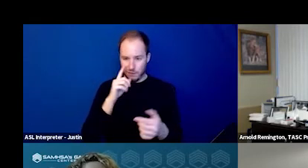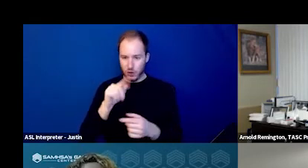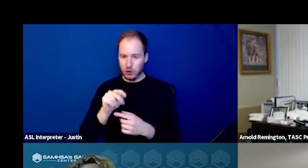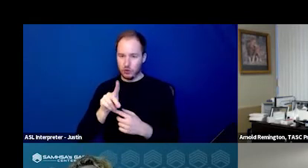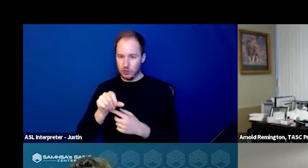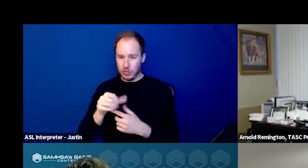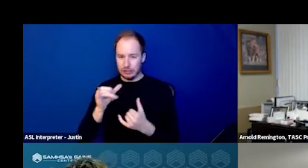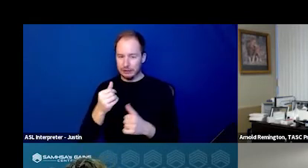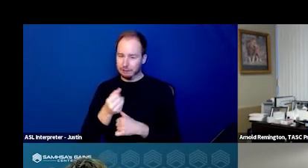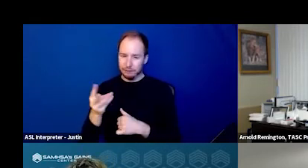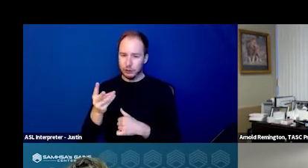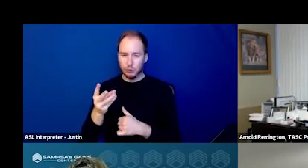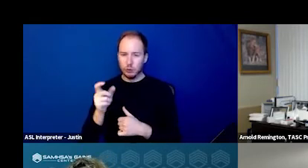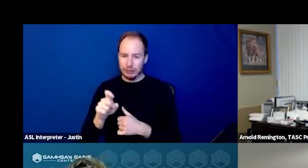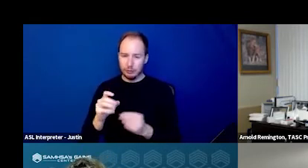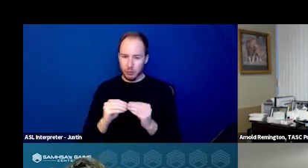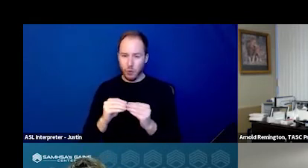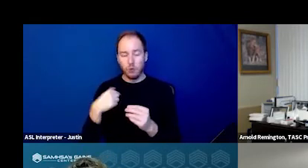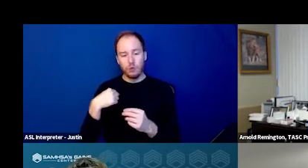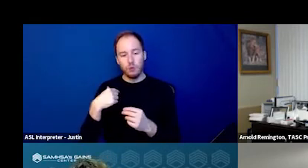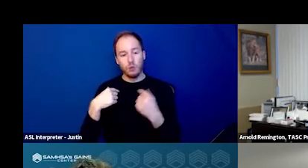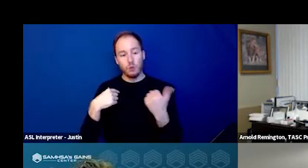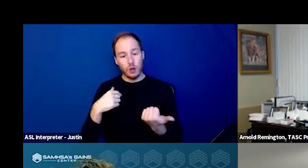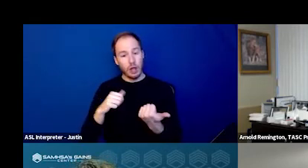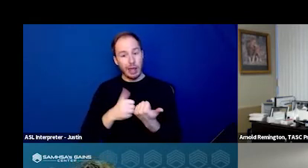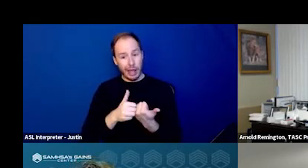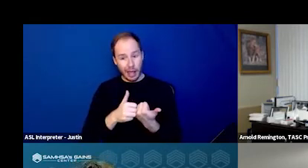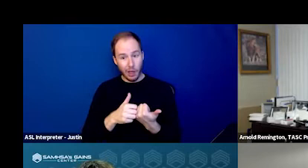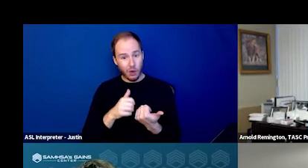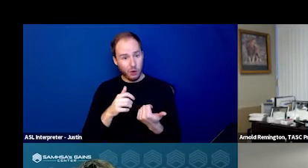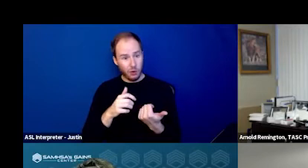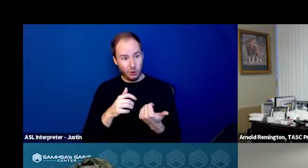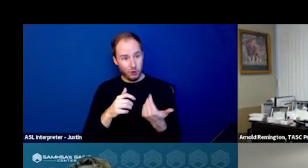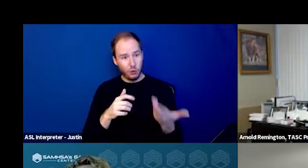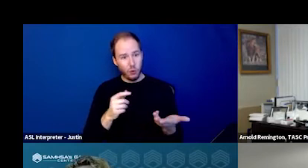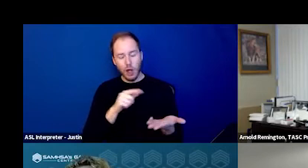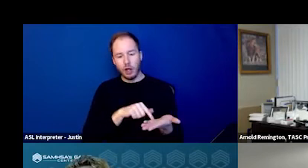but we're working on it. How this feeds into a place to go is that a law enforcement